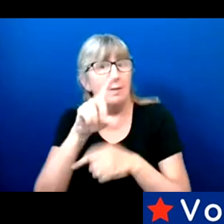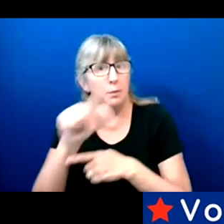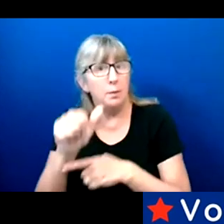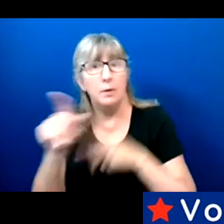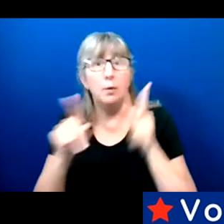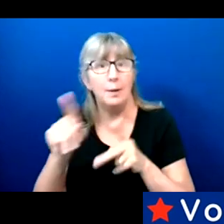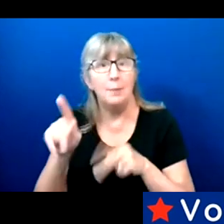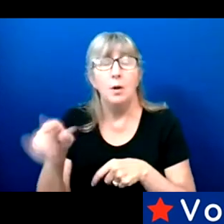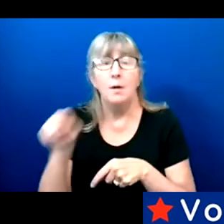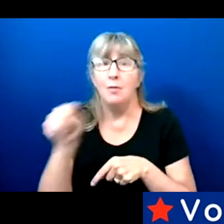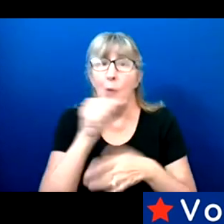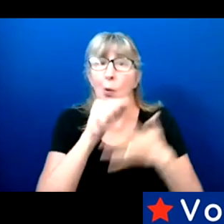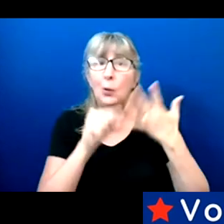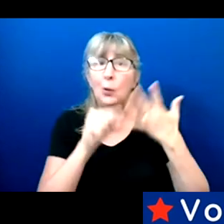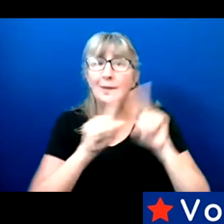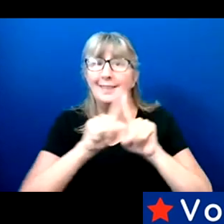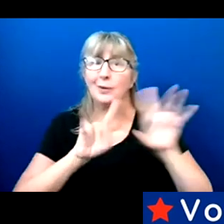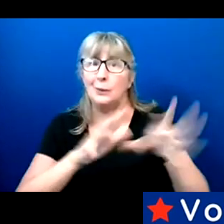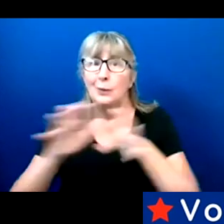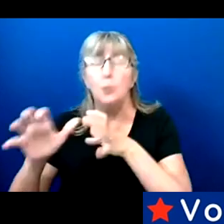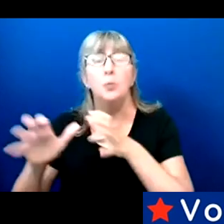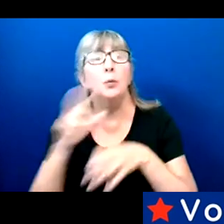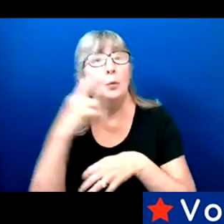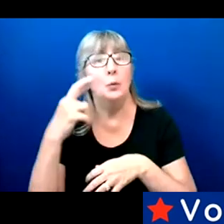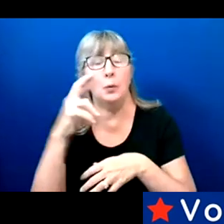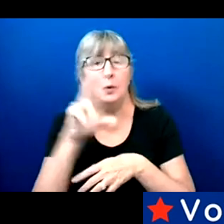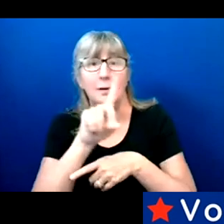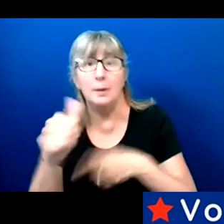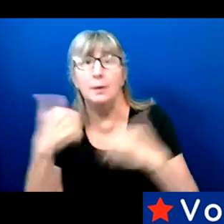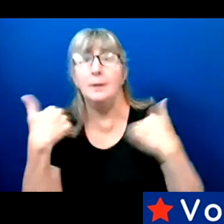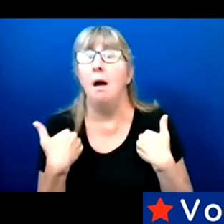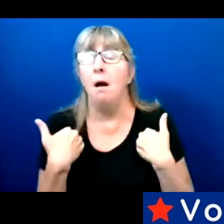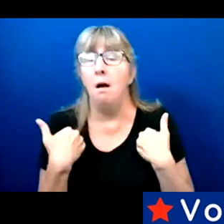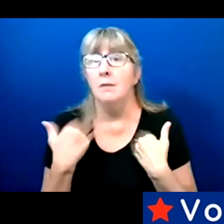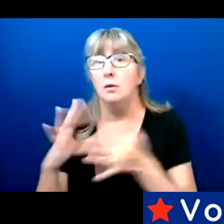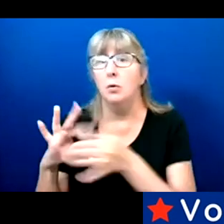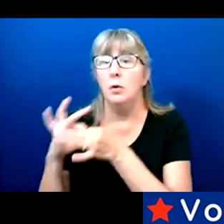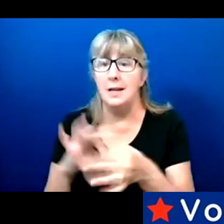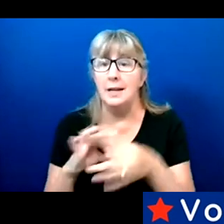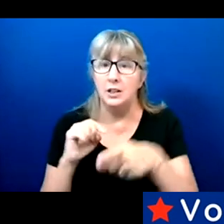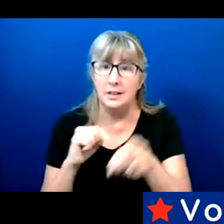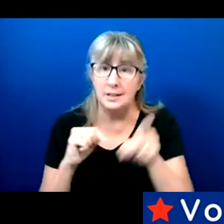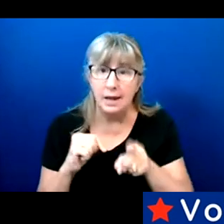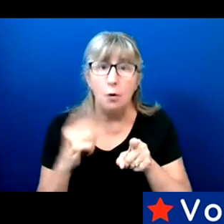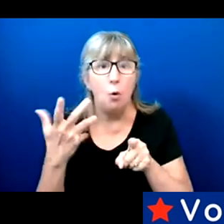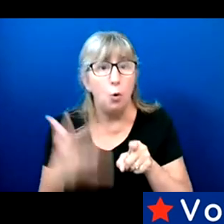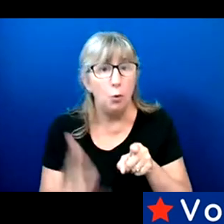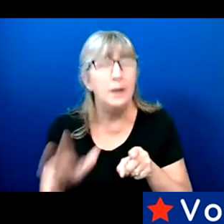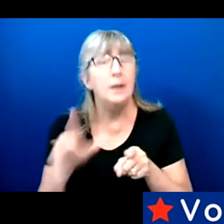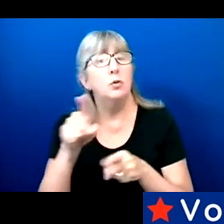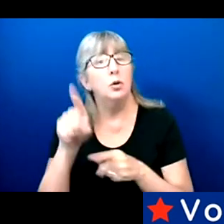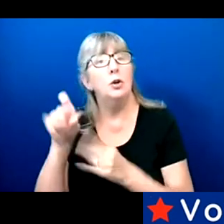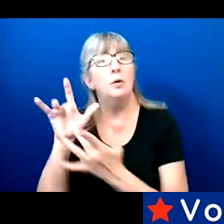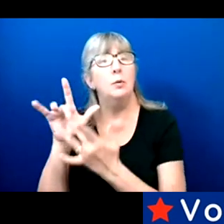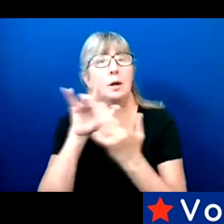So that connection is already there. If you haven't yet reached out to someone who is not in your coalition or not a part